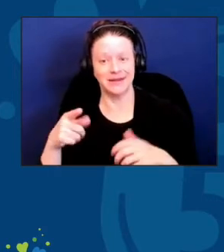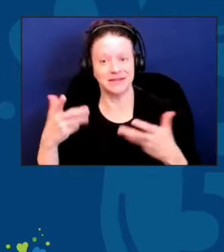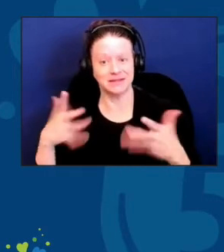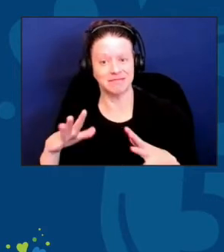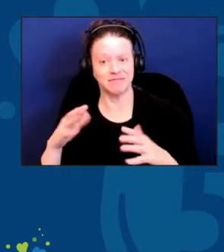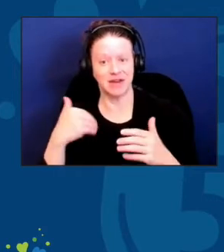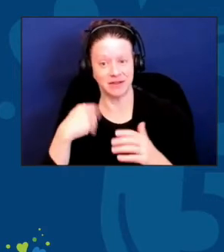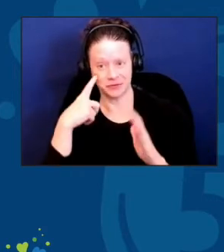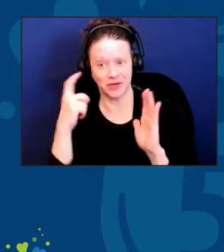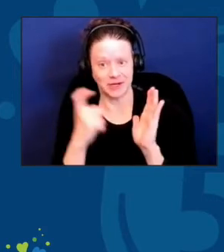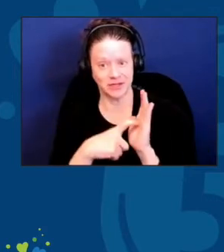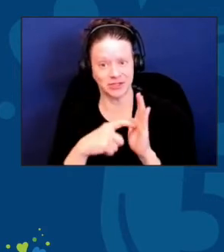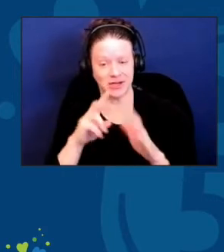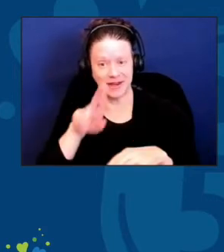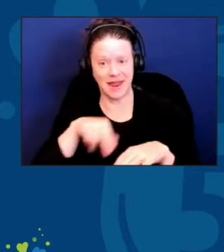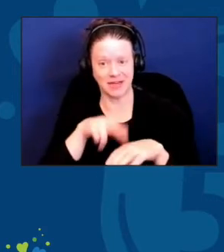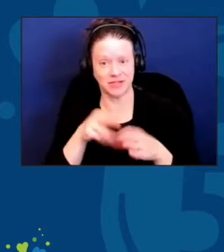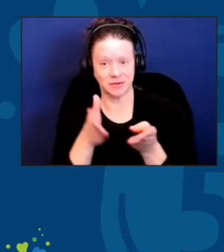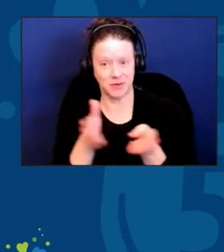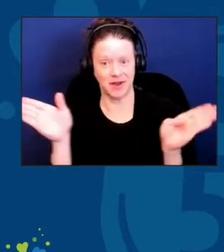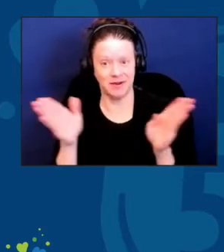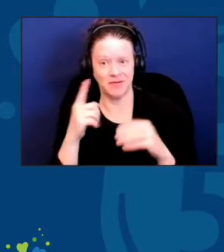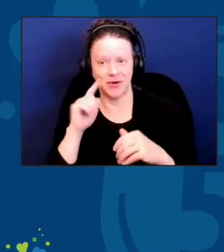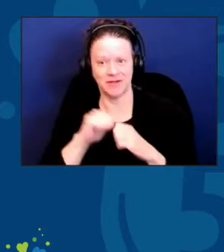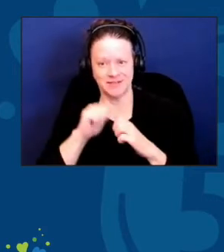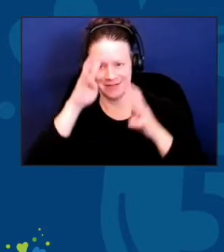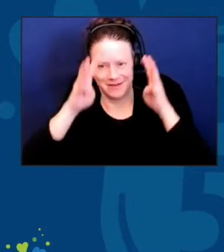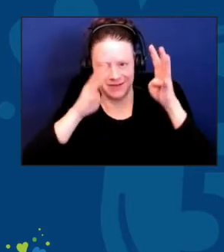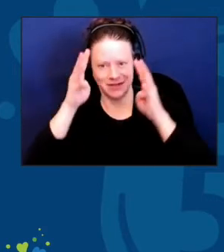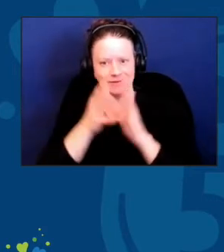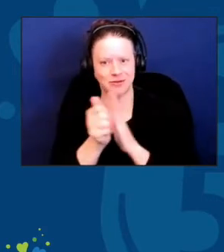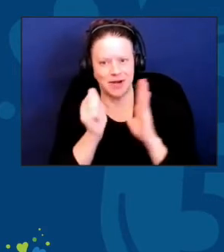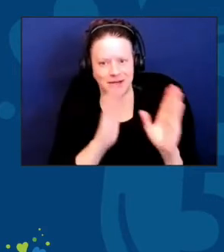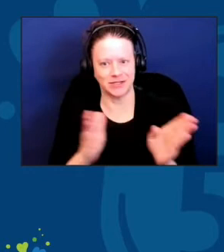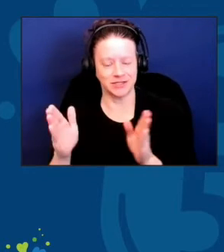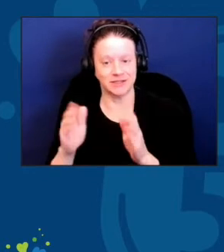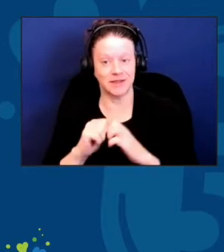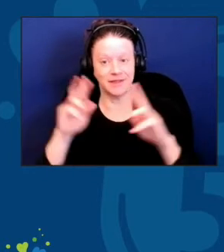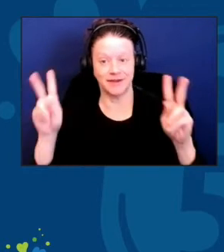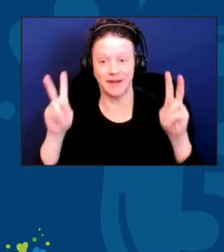for his innovative strategies. The title of his presentation is